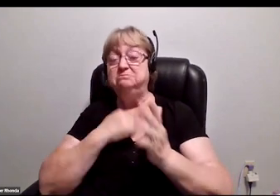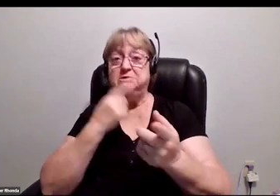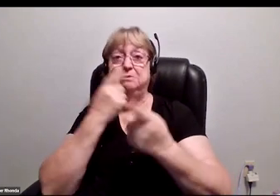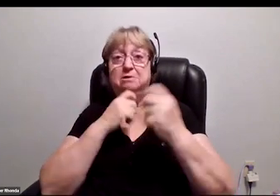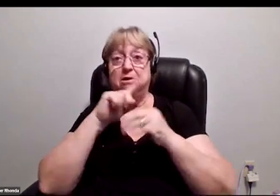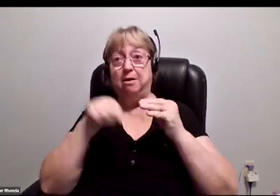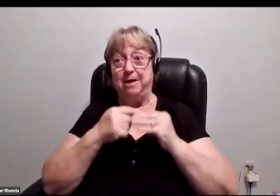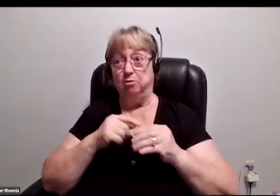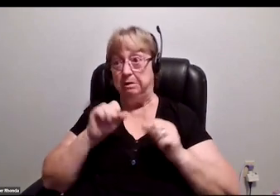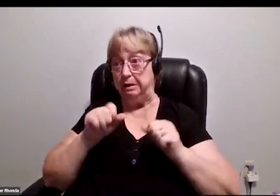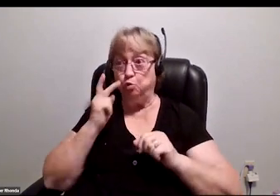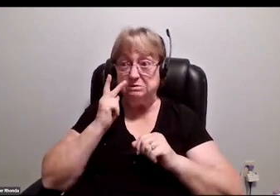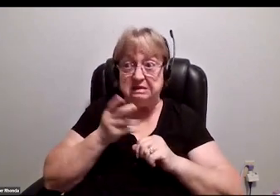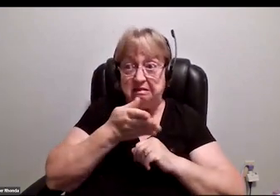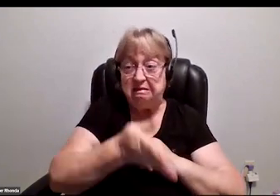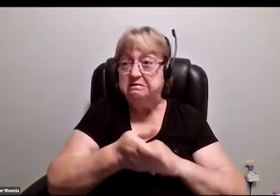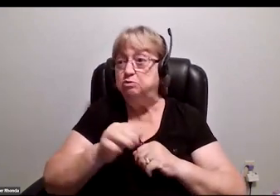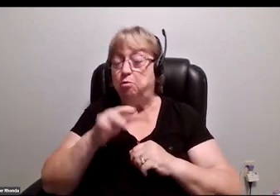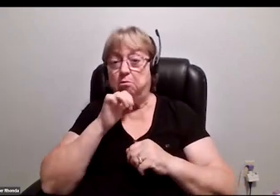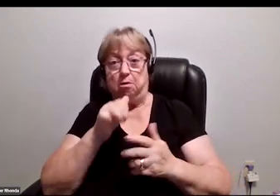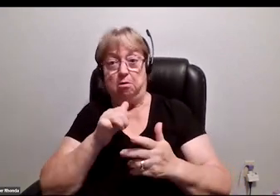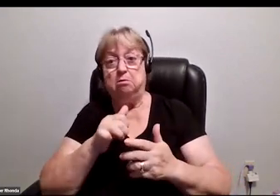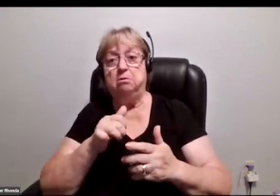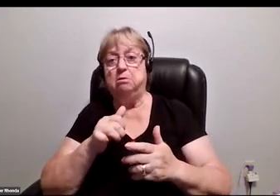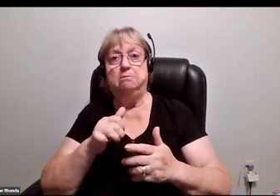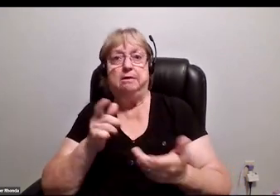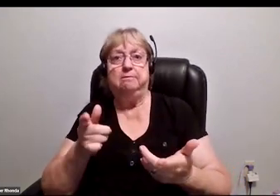about whether or not I can see something or not, instead of just assuming